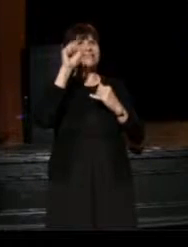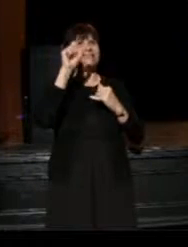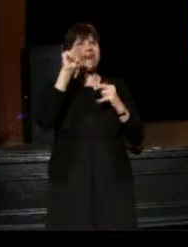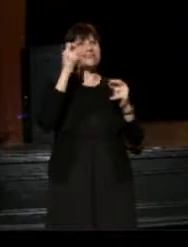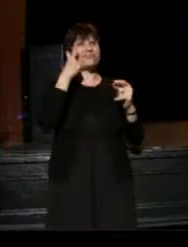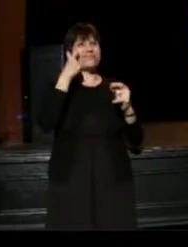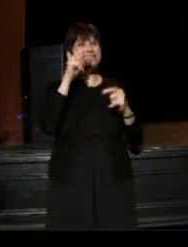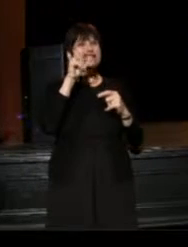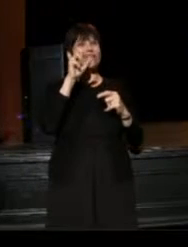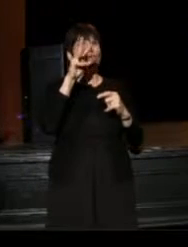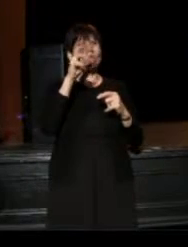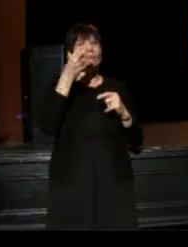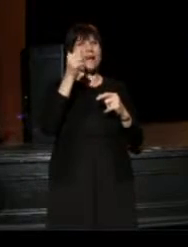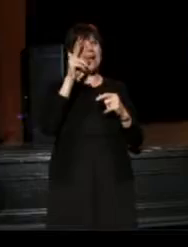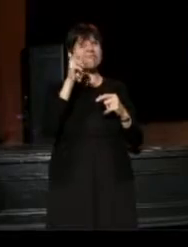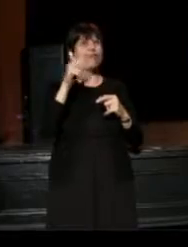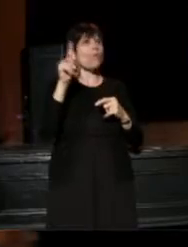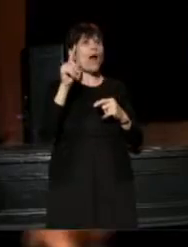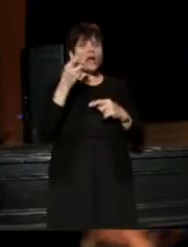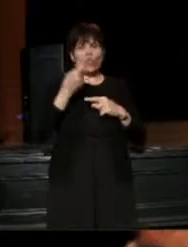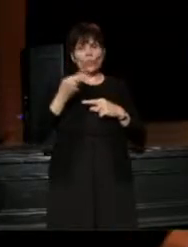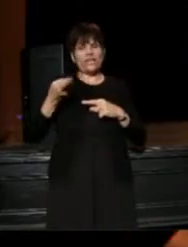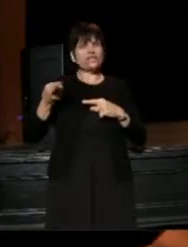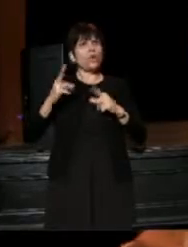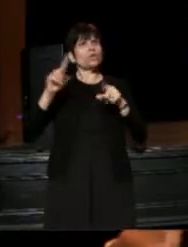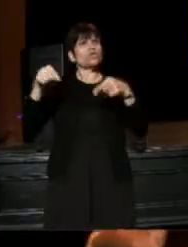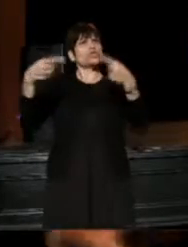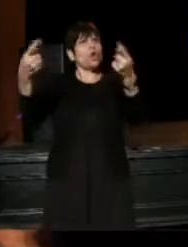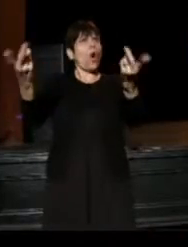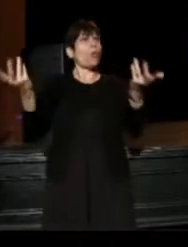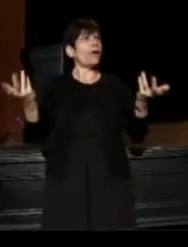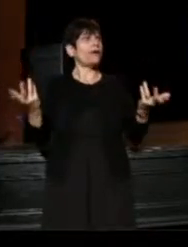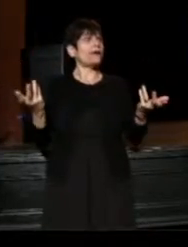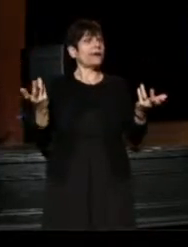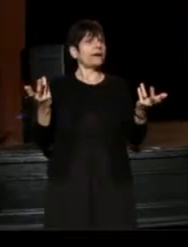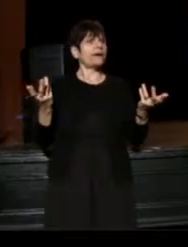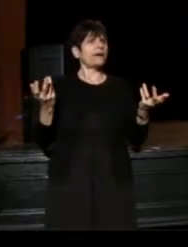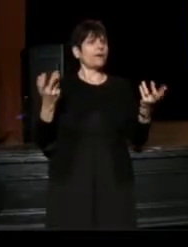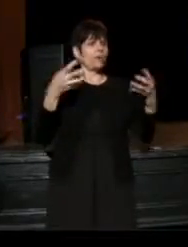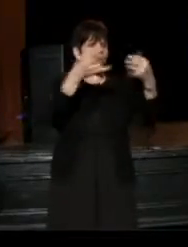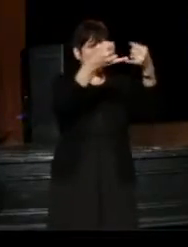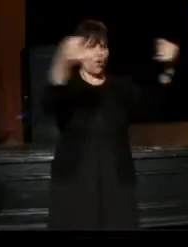and there is a whole section, roped off, it had a special back covers,